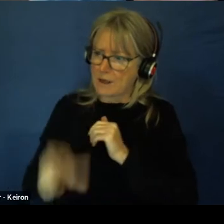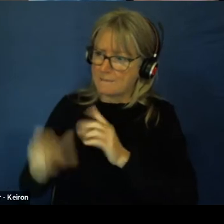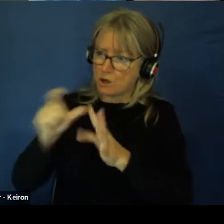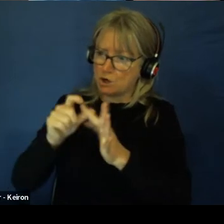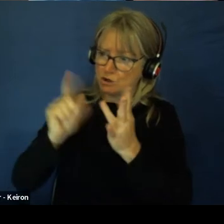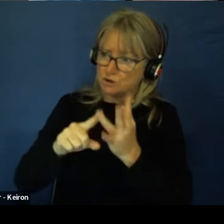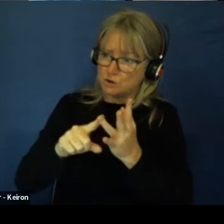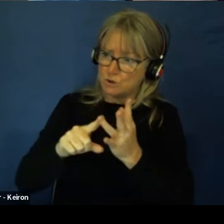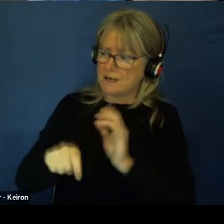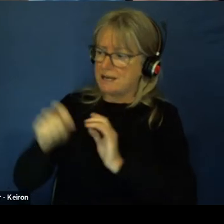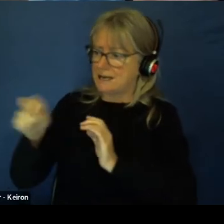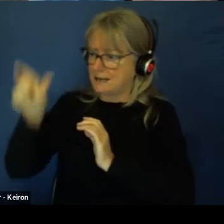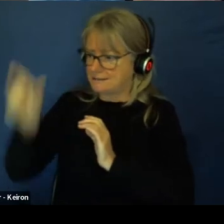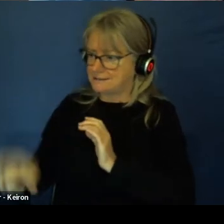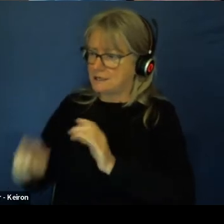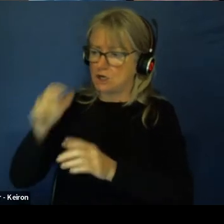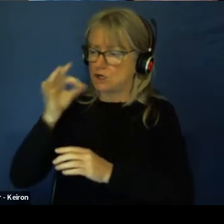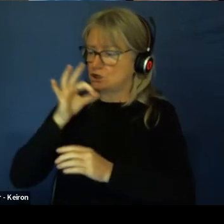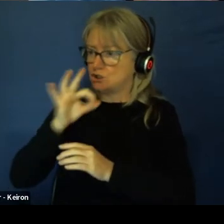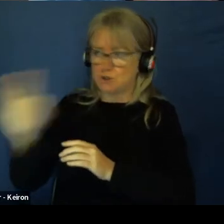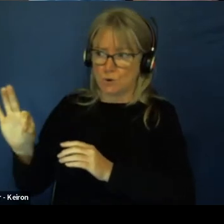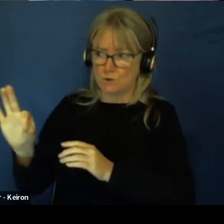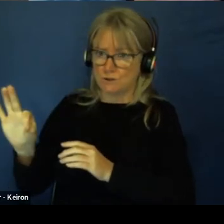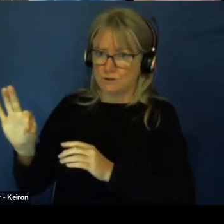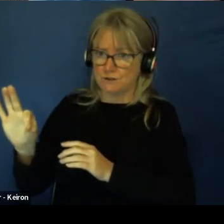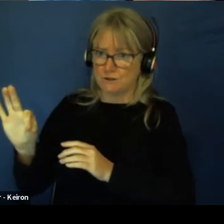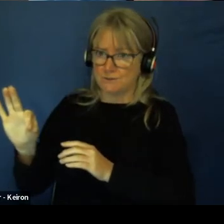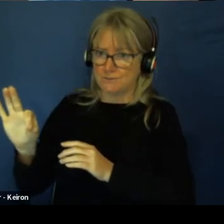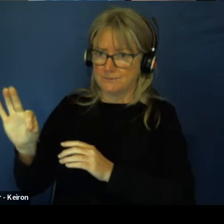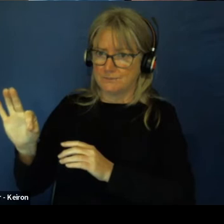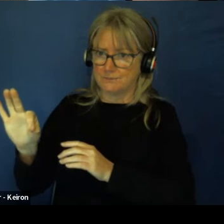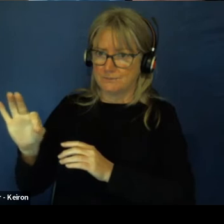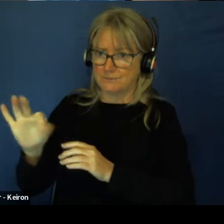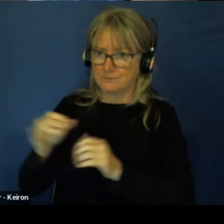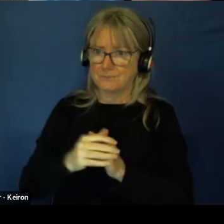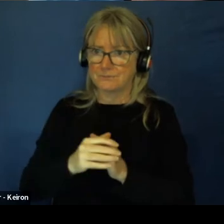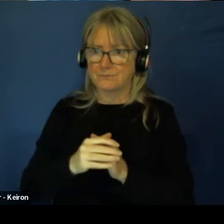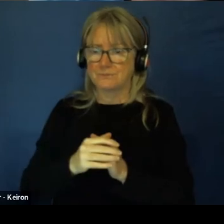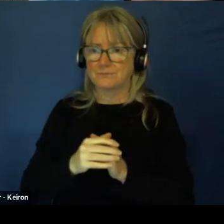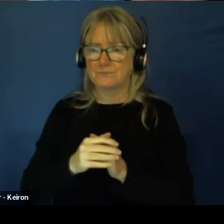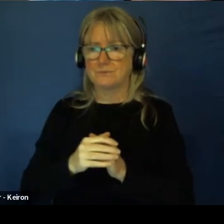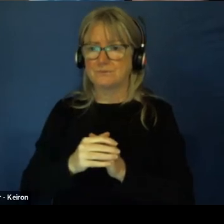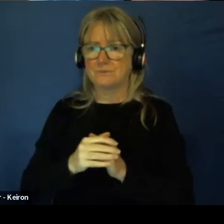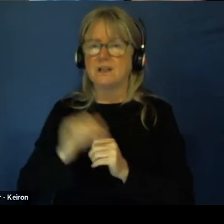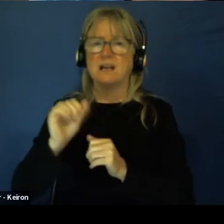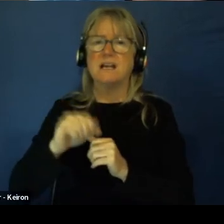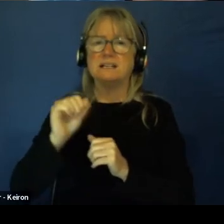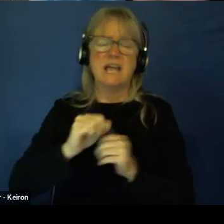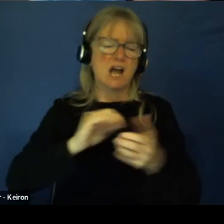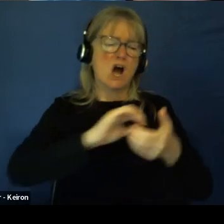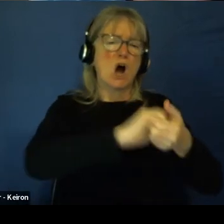Yeah. Monster holding hands a monster hands off. Yep.